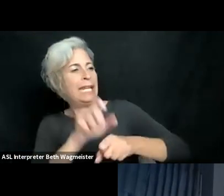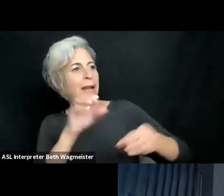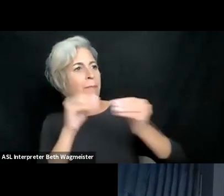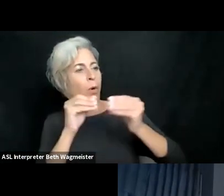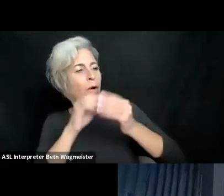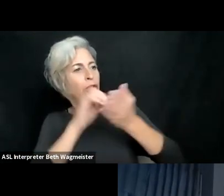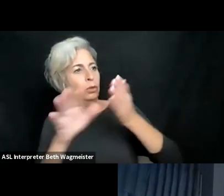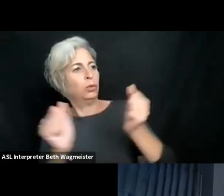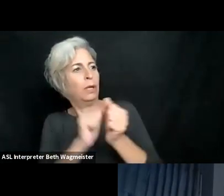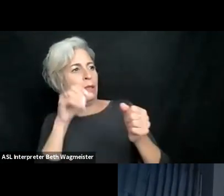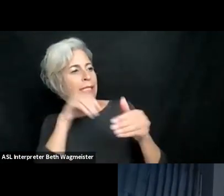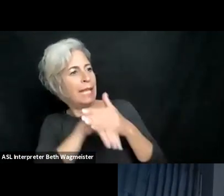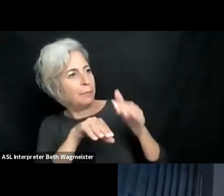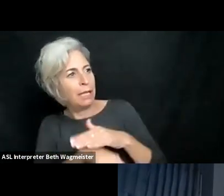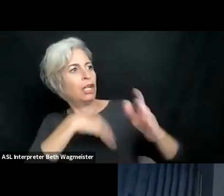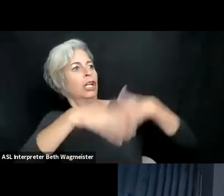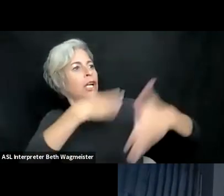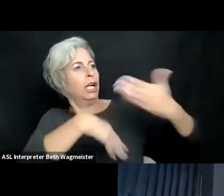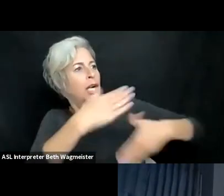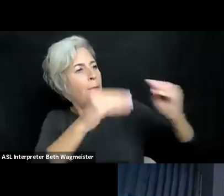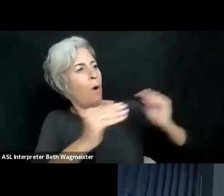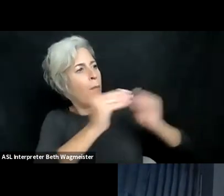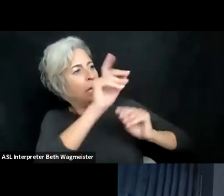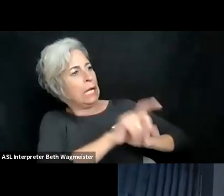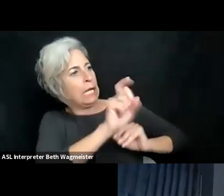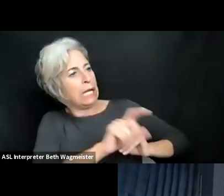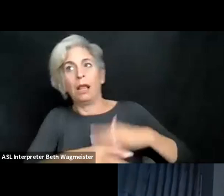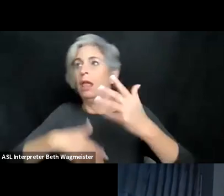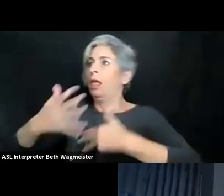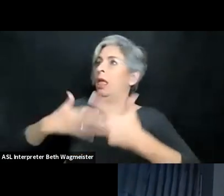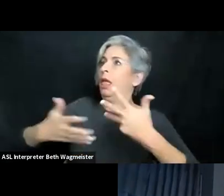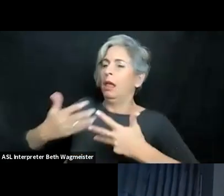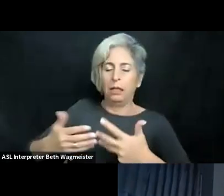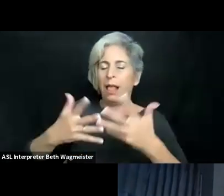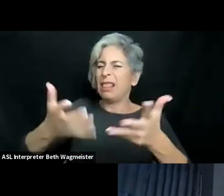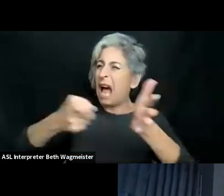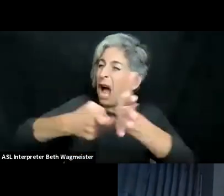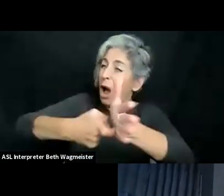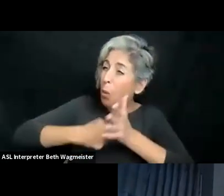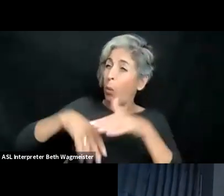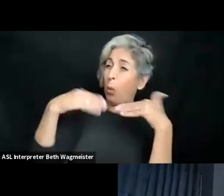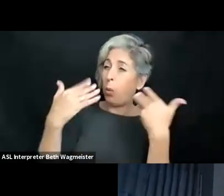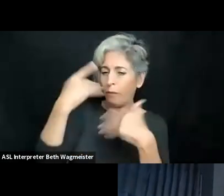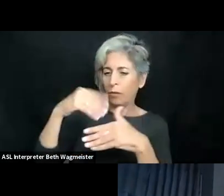I get calls from people in the federal government saying, you're not churning out enough students who know accessibility. How can you crank this